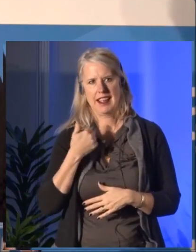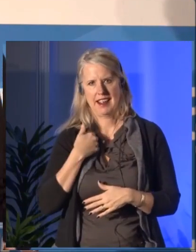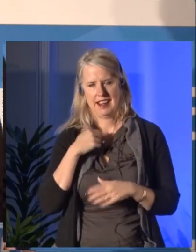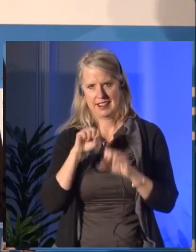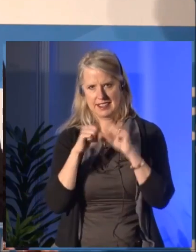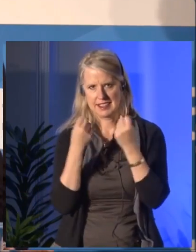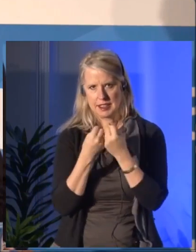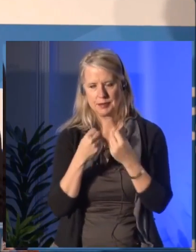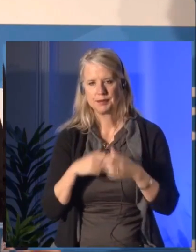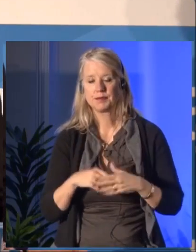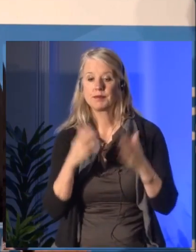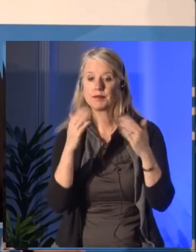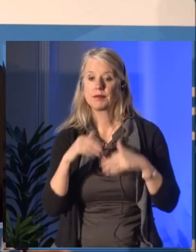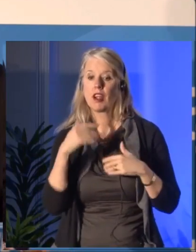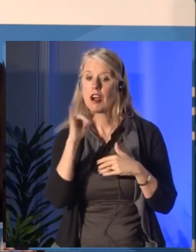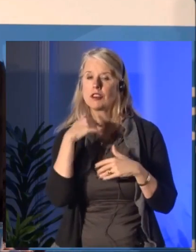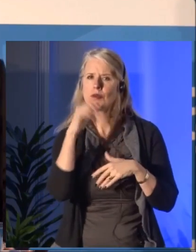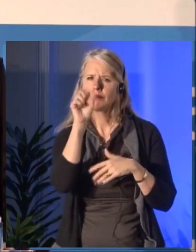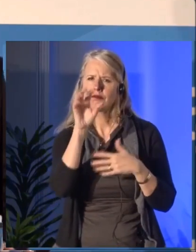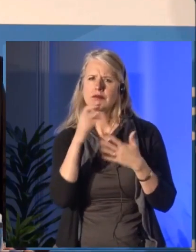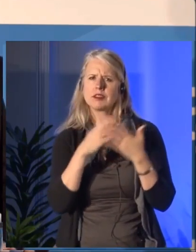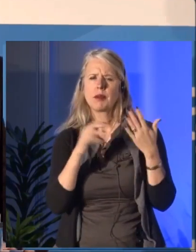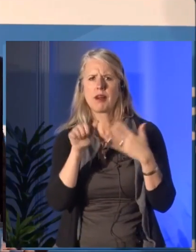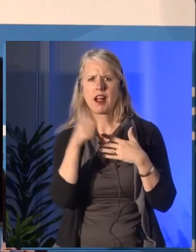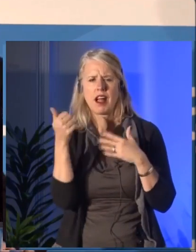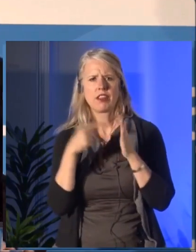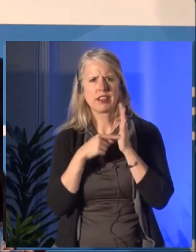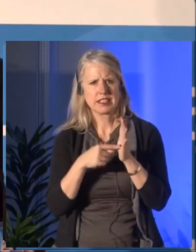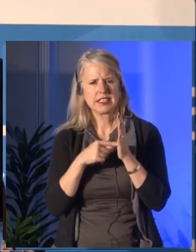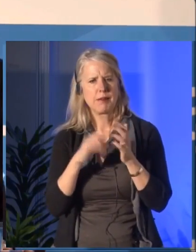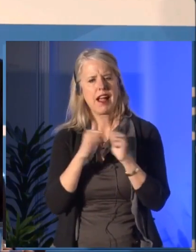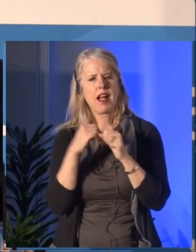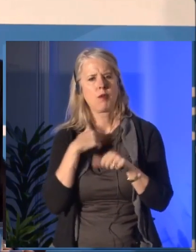First, an anecdote which is very close to my own heart.